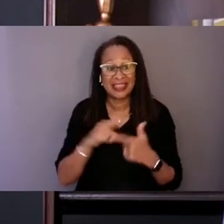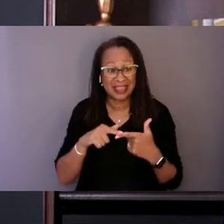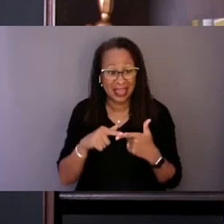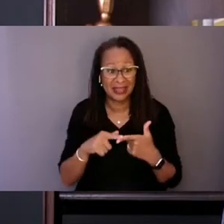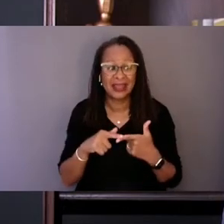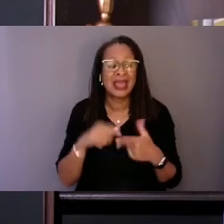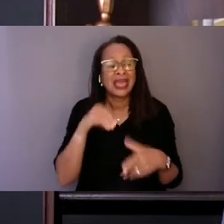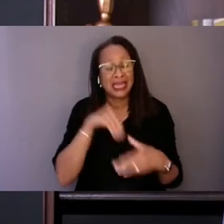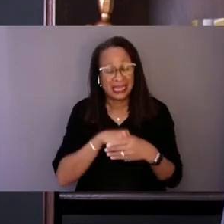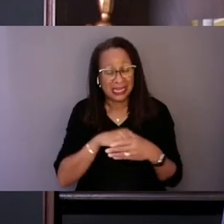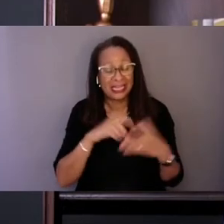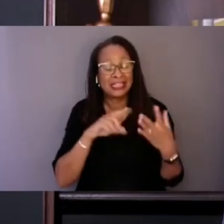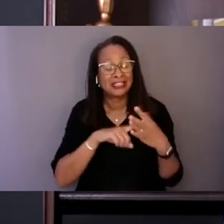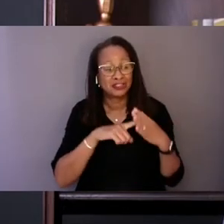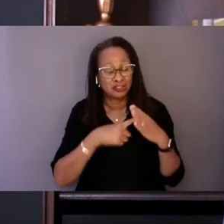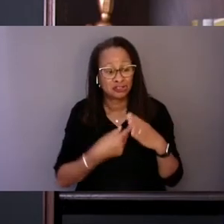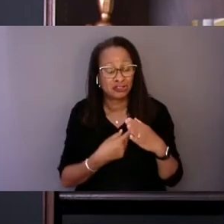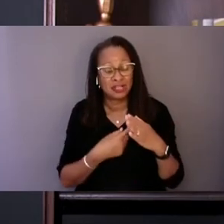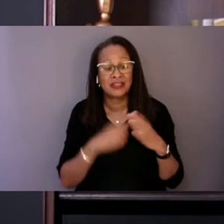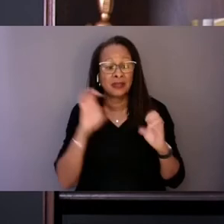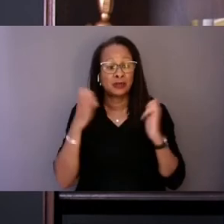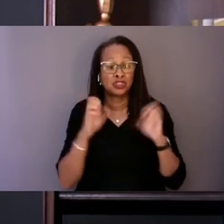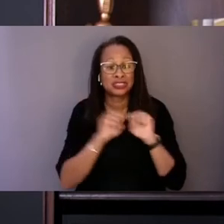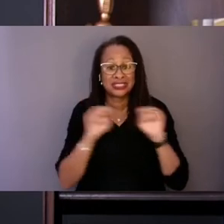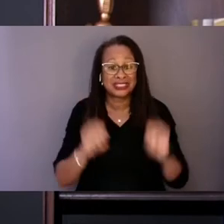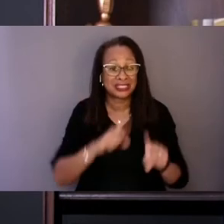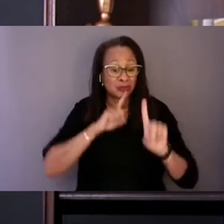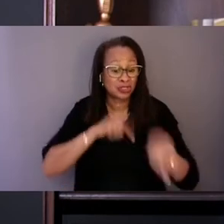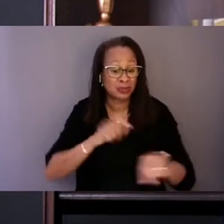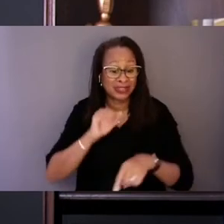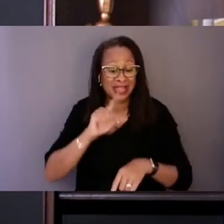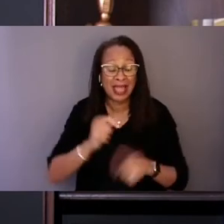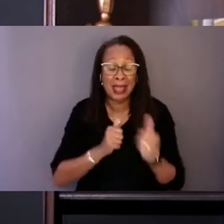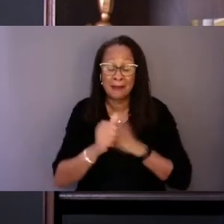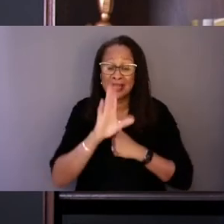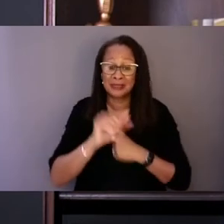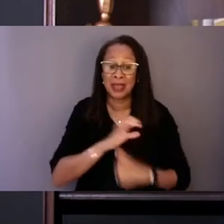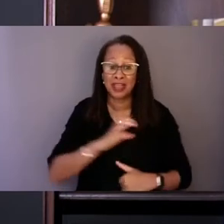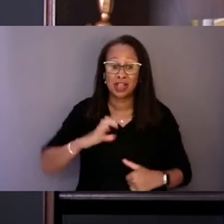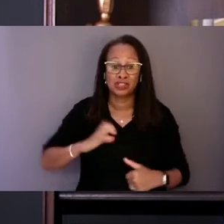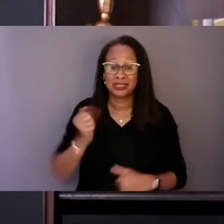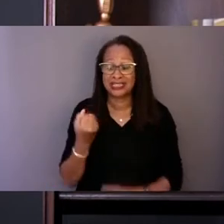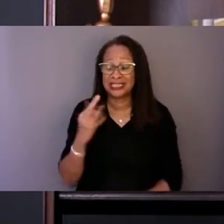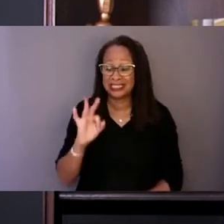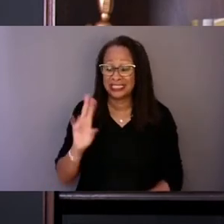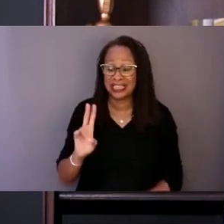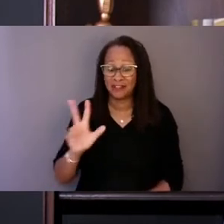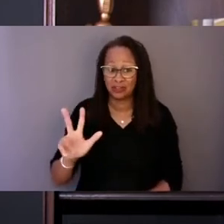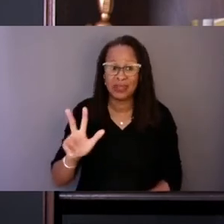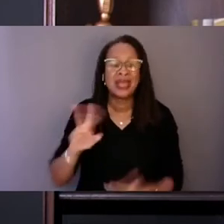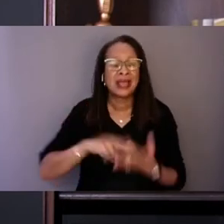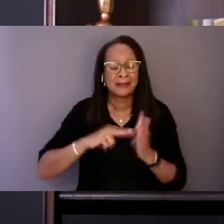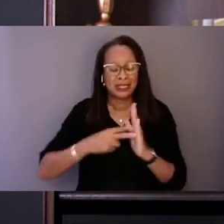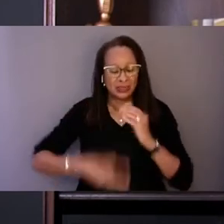passed by Congress in 1973 that we have the ambulances, the EMTs, the paramedics, and emergency rooms